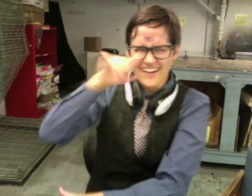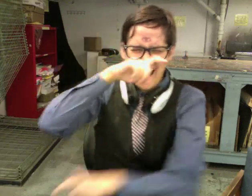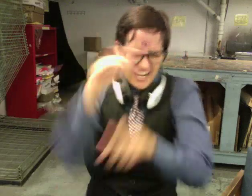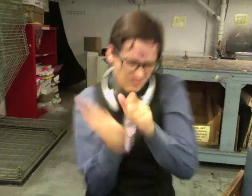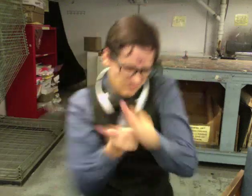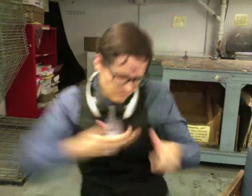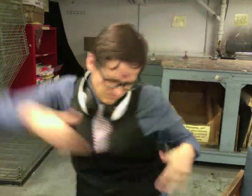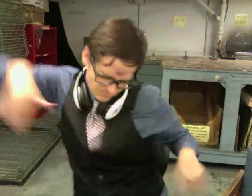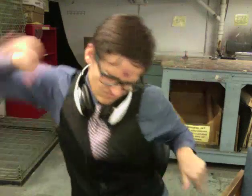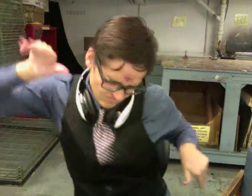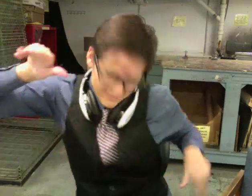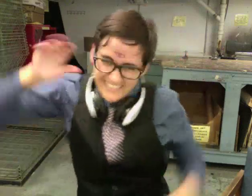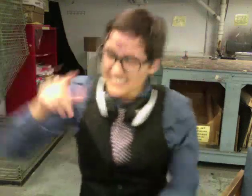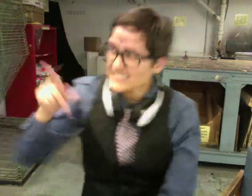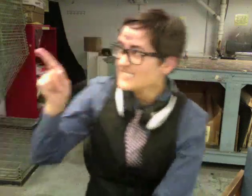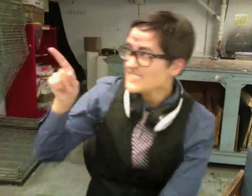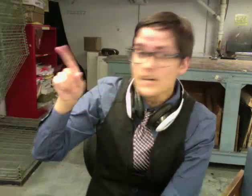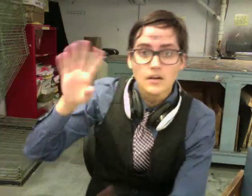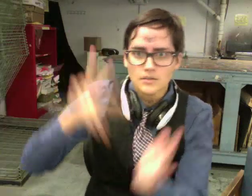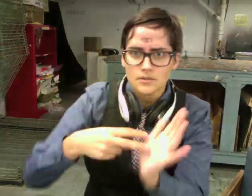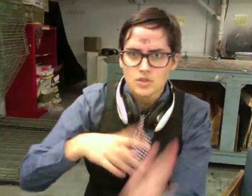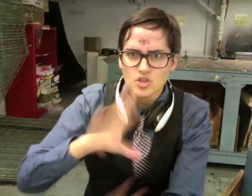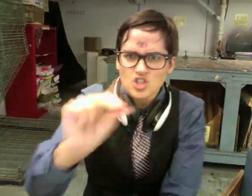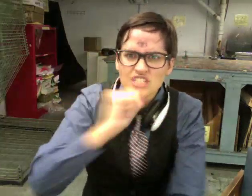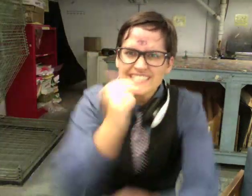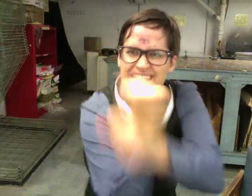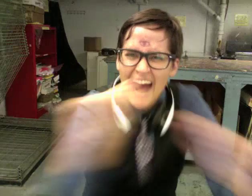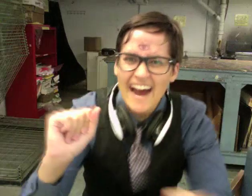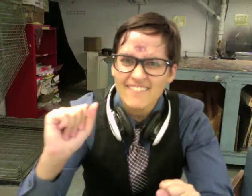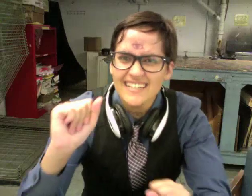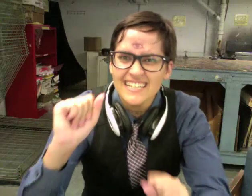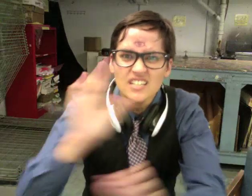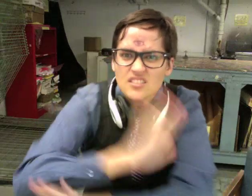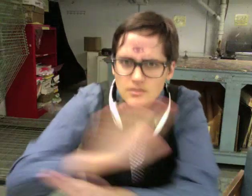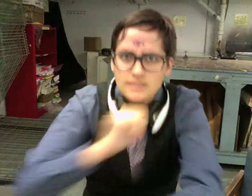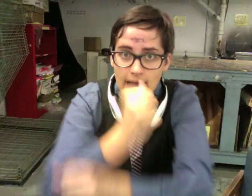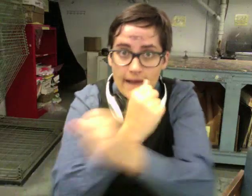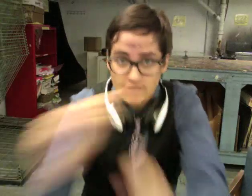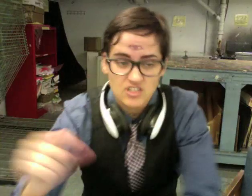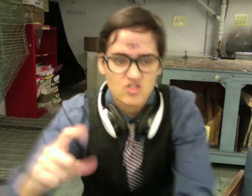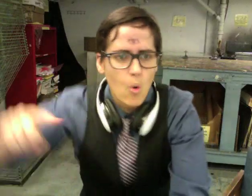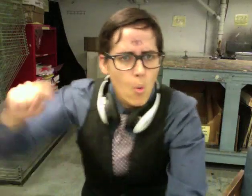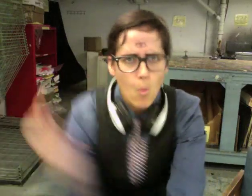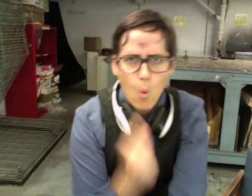depicting birds of prey diving? No one knows what those helicopters are, or what they want.